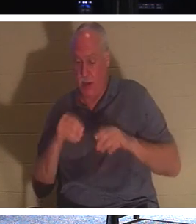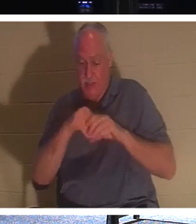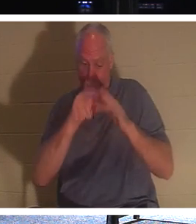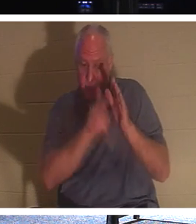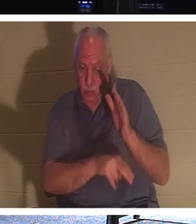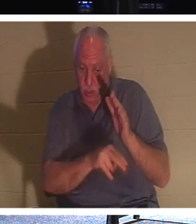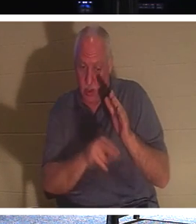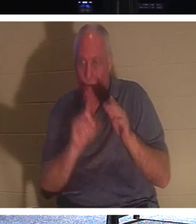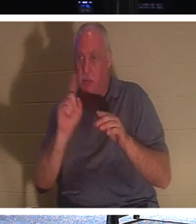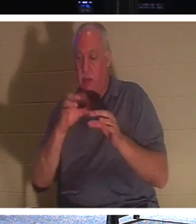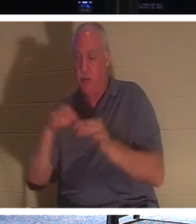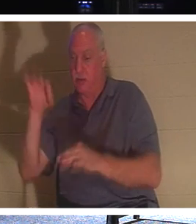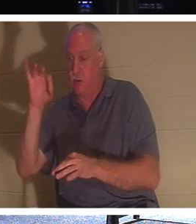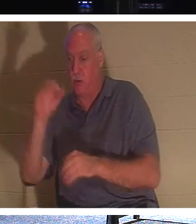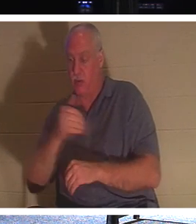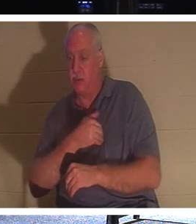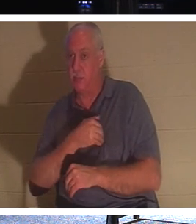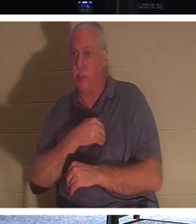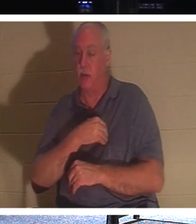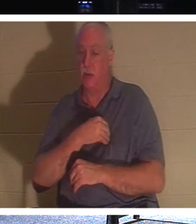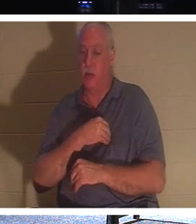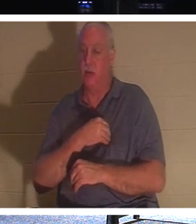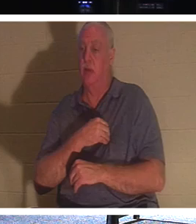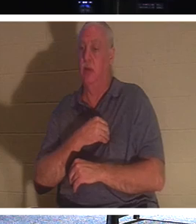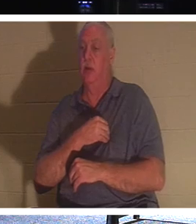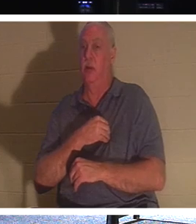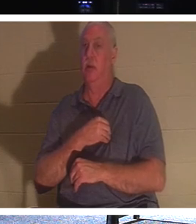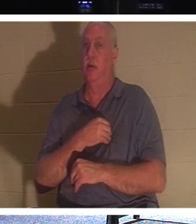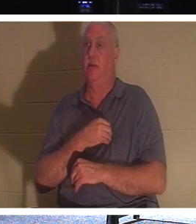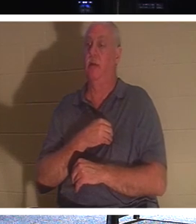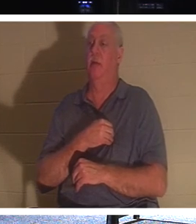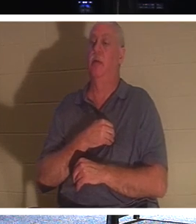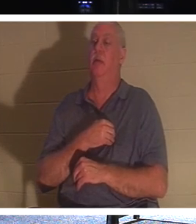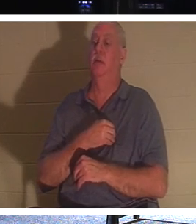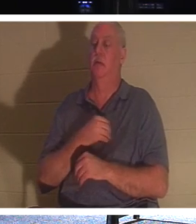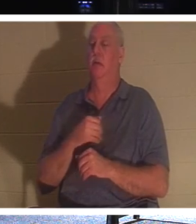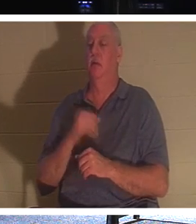that eternal part of our nature. If you have a believer, a relative that's a believer,